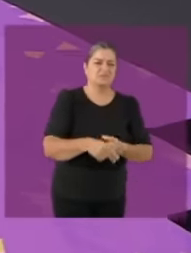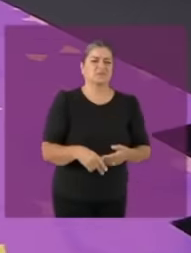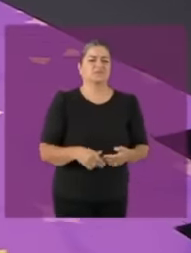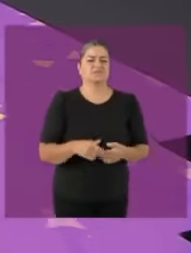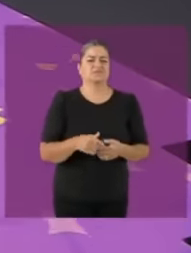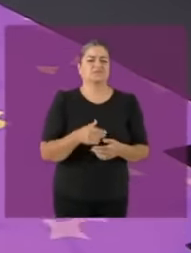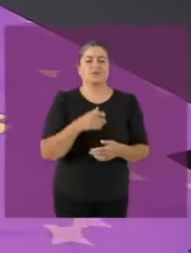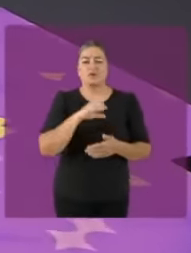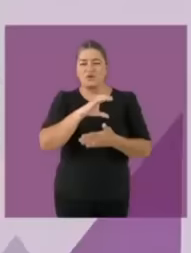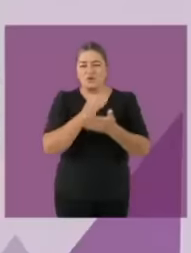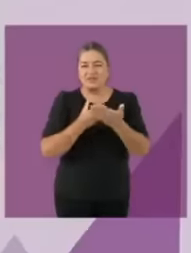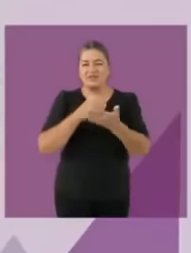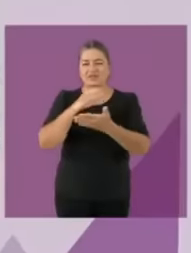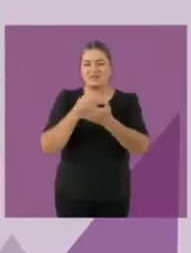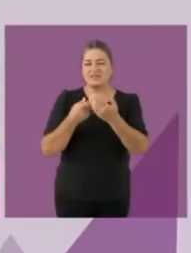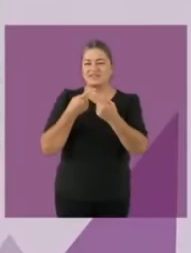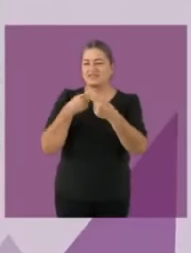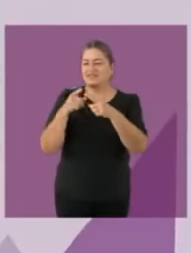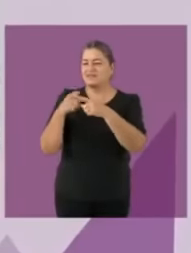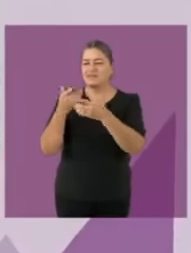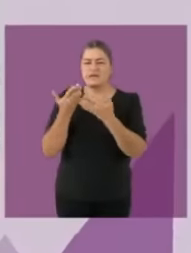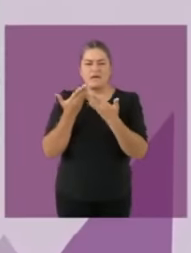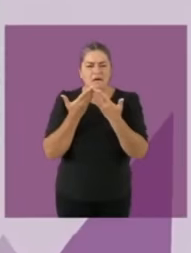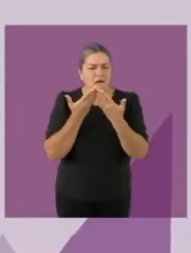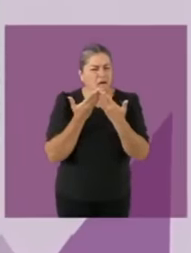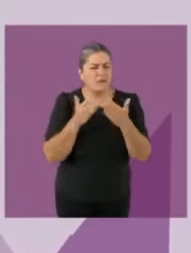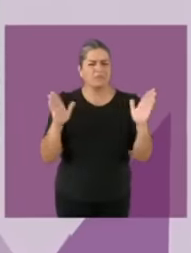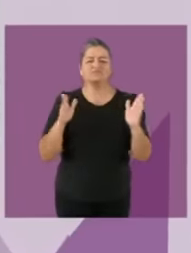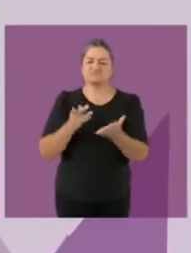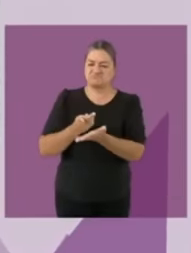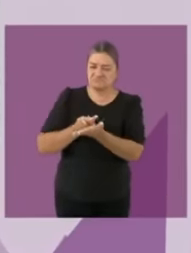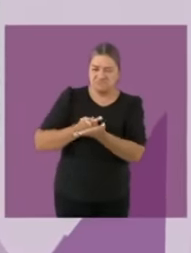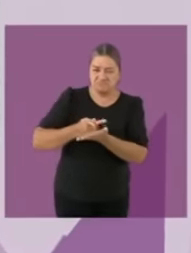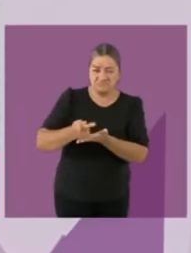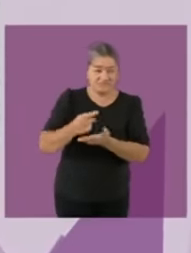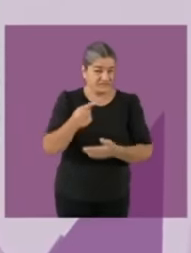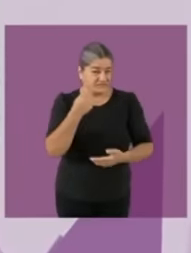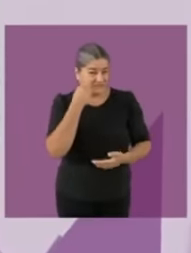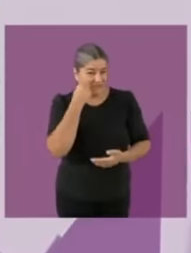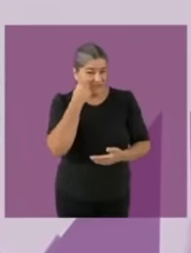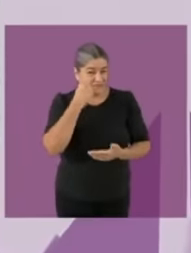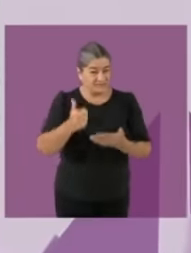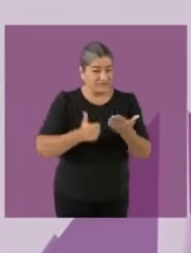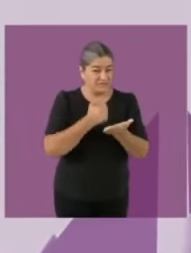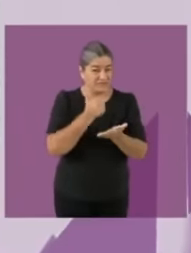of 200 members look at this hey we were the federal entity with the best evaluation of